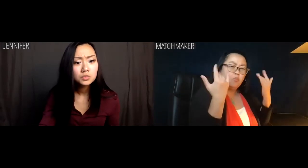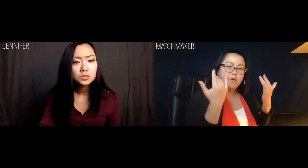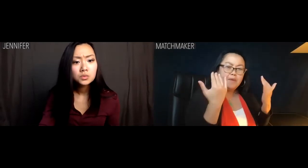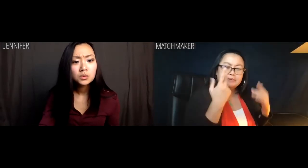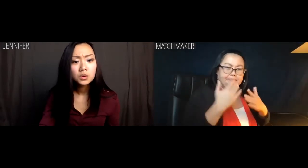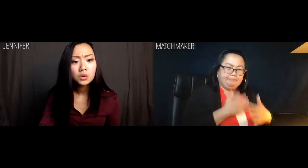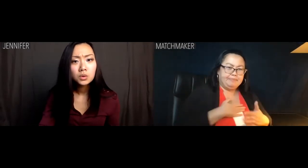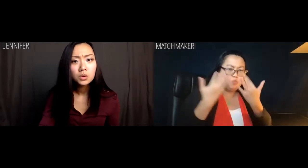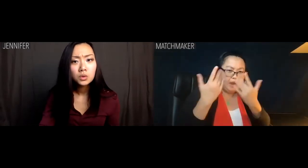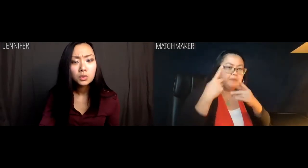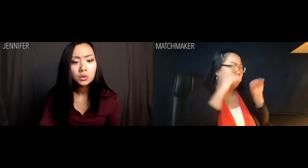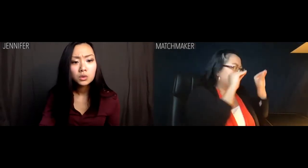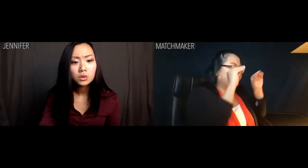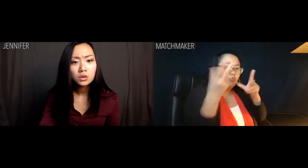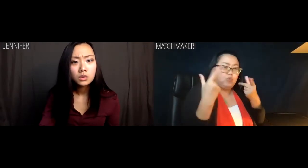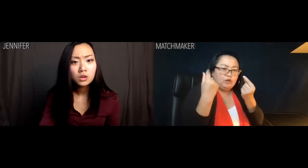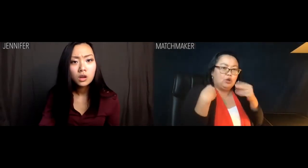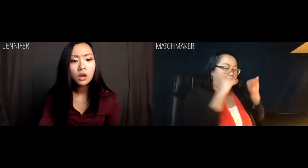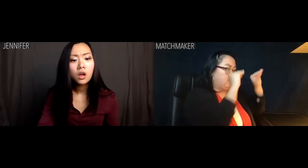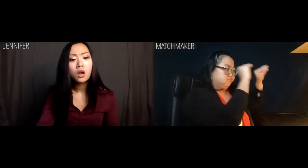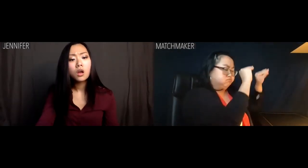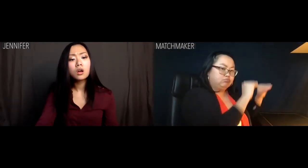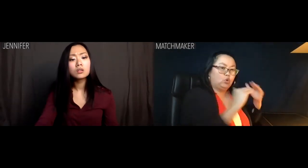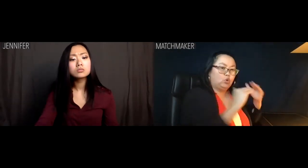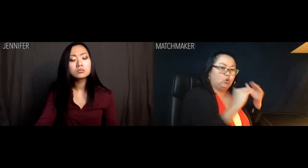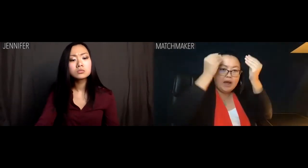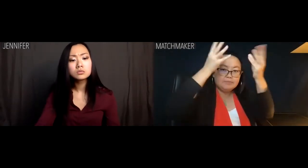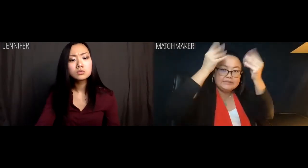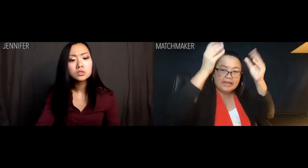Hold please, I'll enter your latest information into the database.